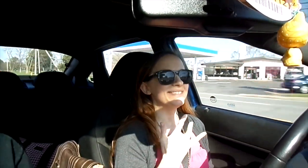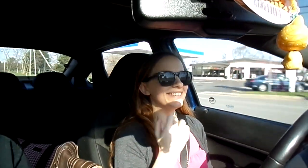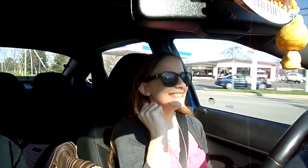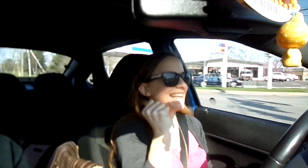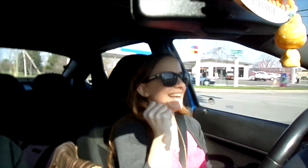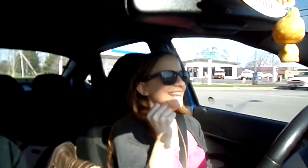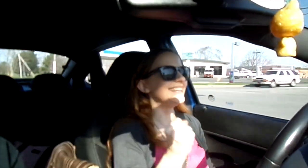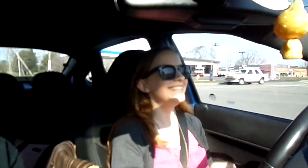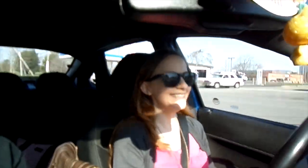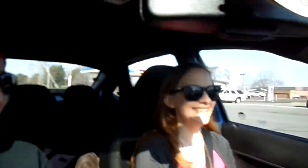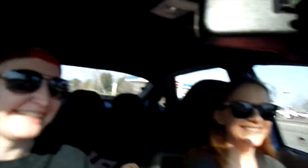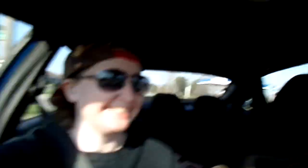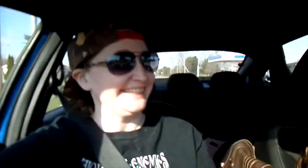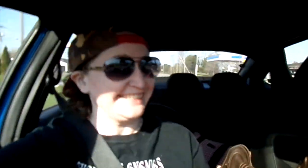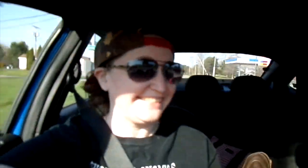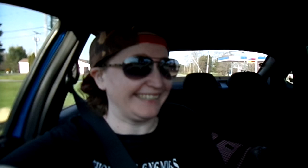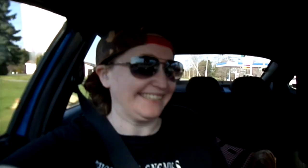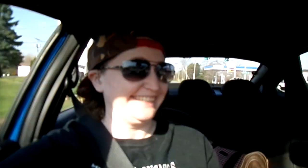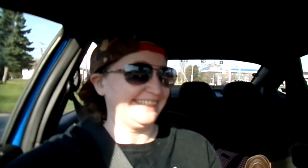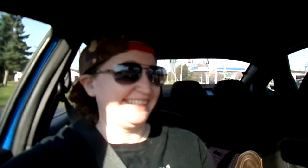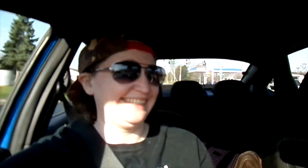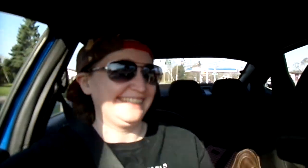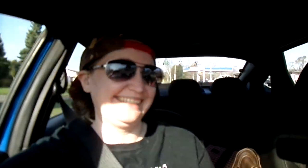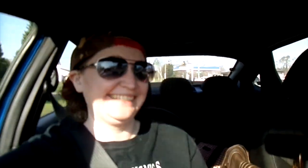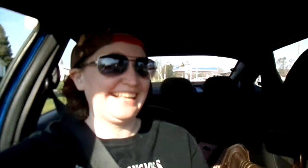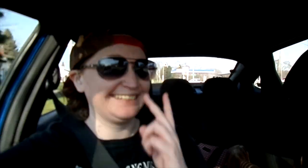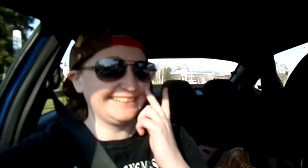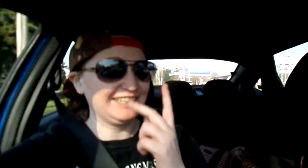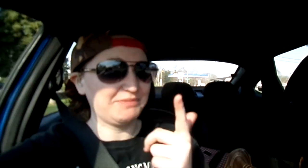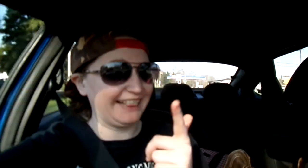I'm so excited! So excited! Jenna: See you later.